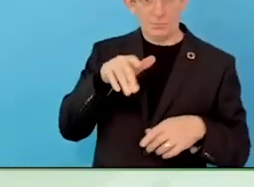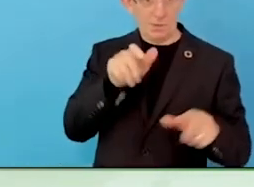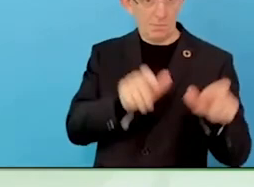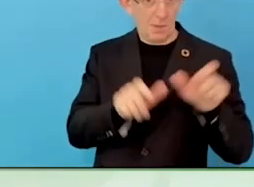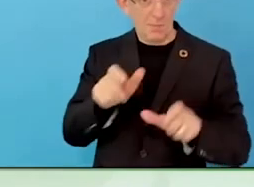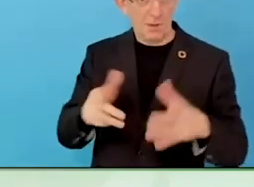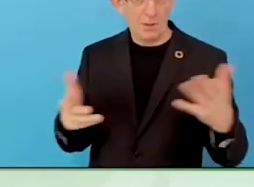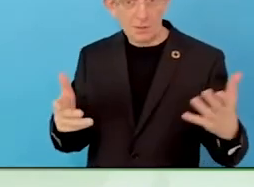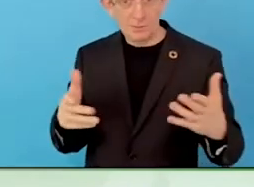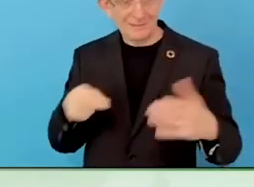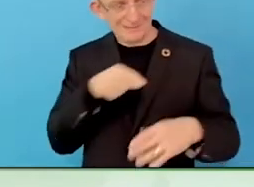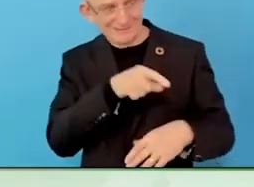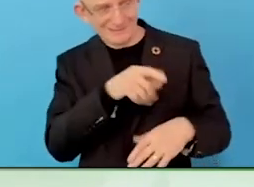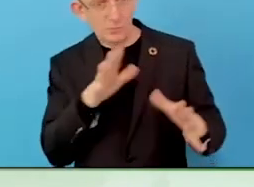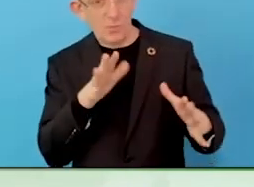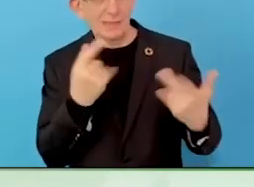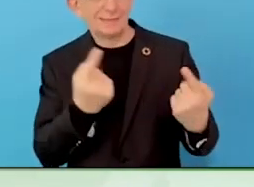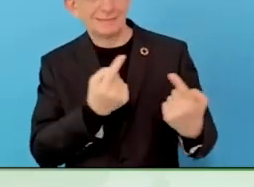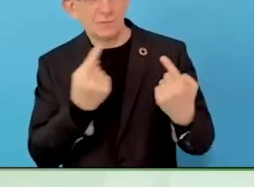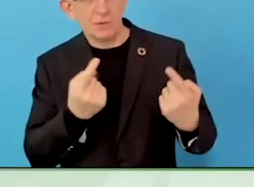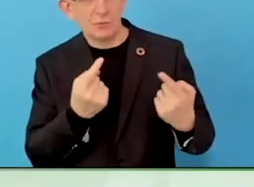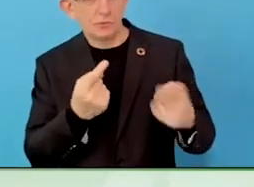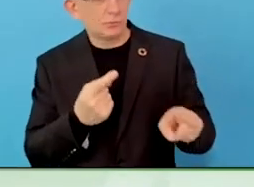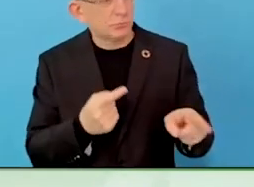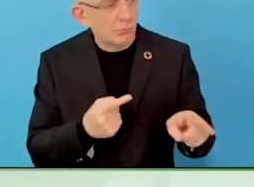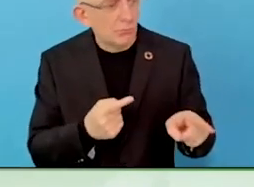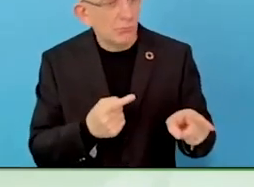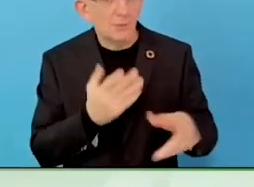to have the right skills that companies are looking for.